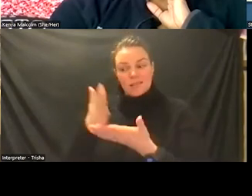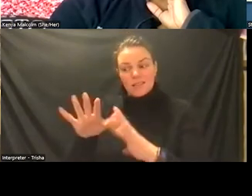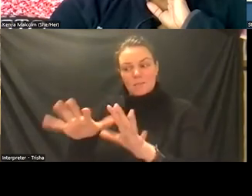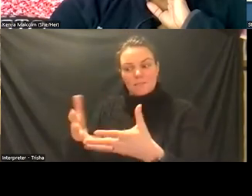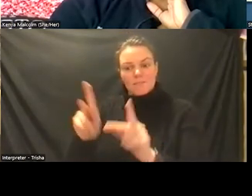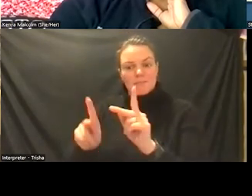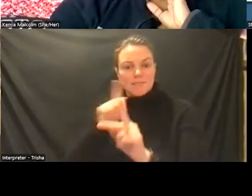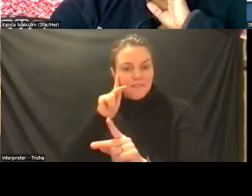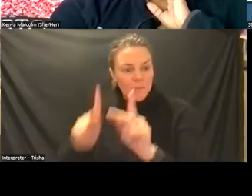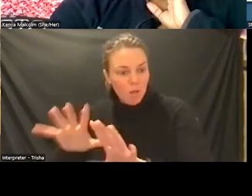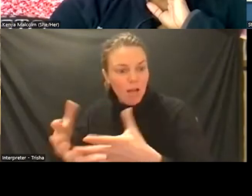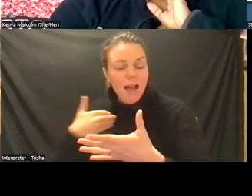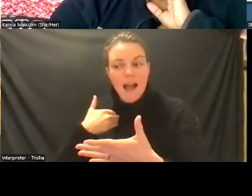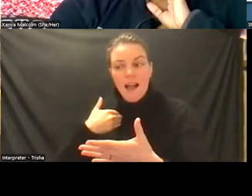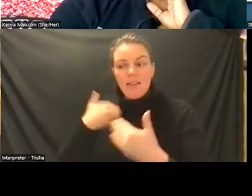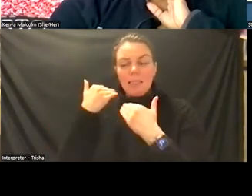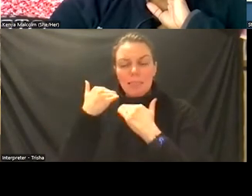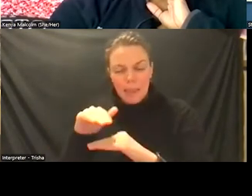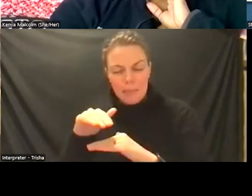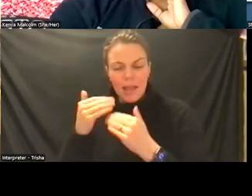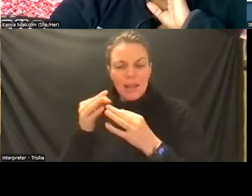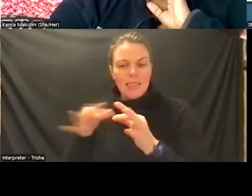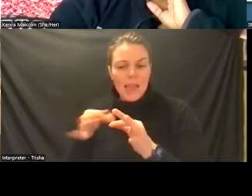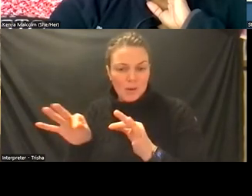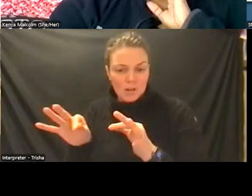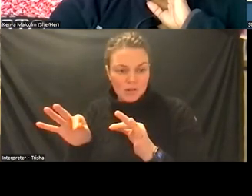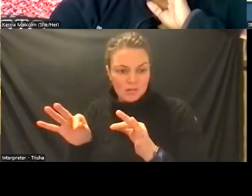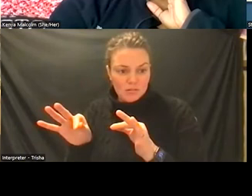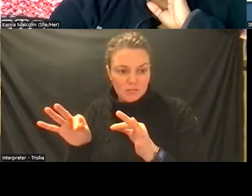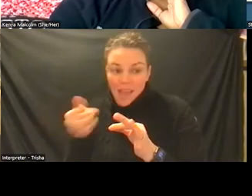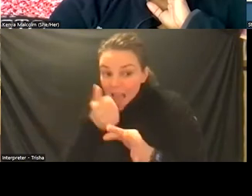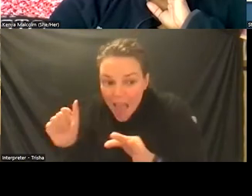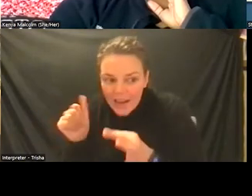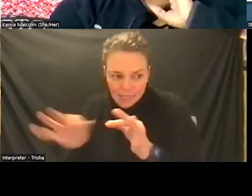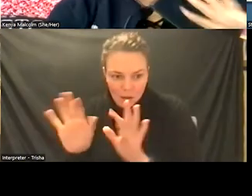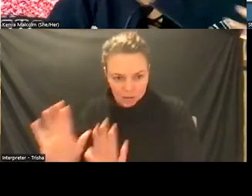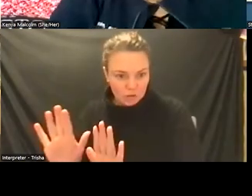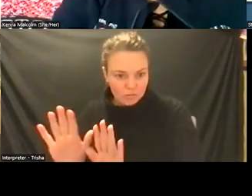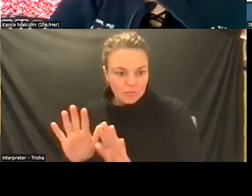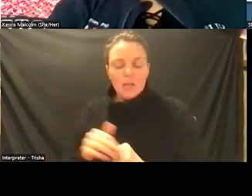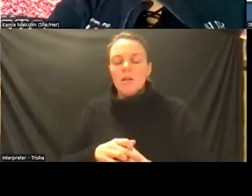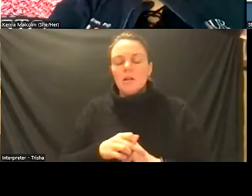extremely limited language abilities of any kind at all and these people present a unique